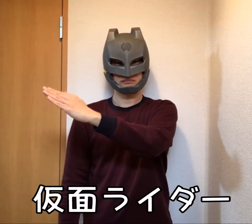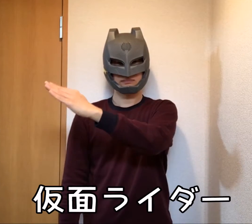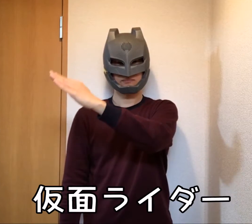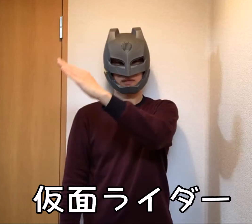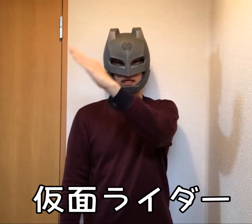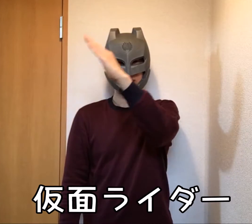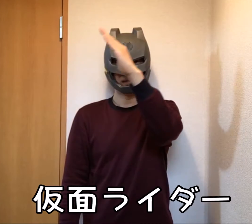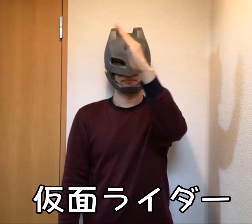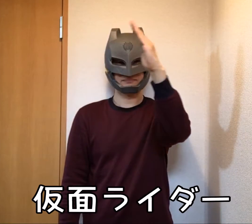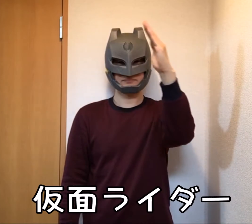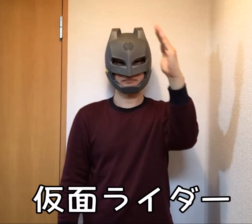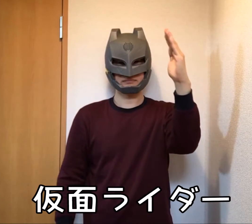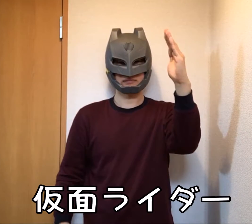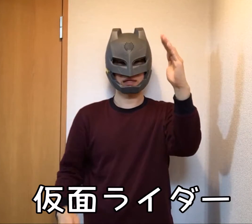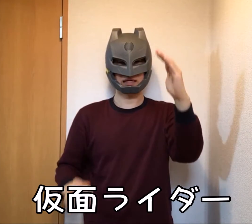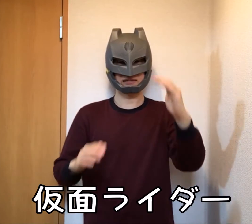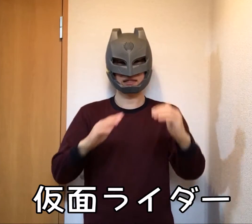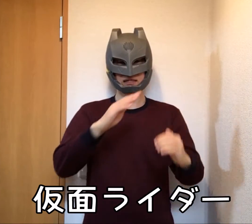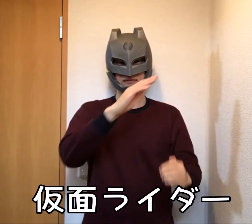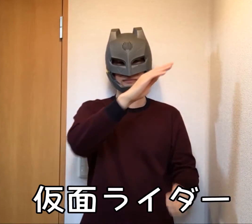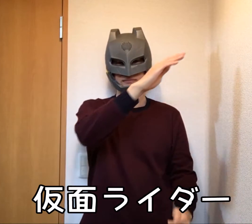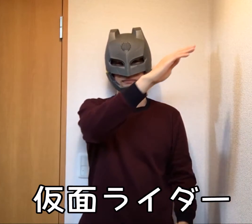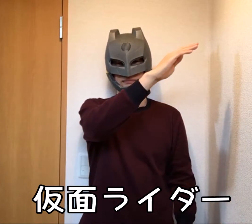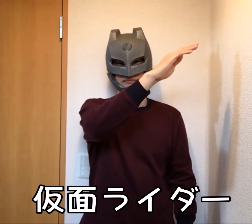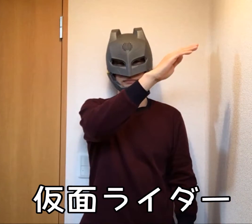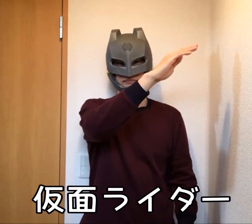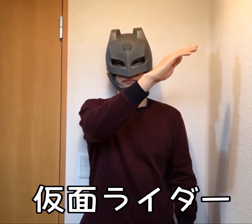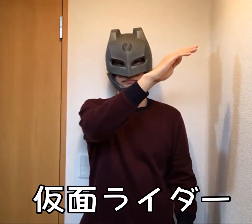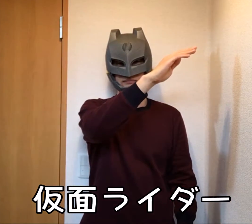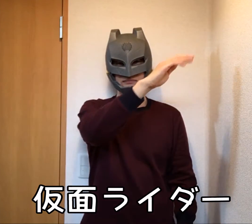Masked rider